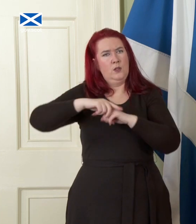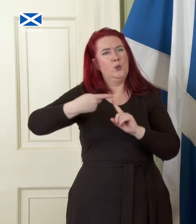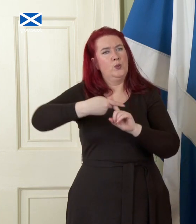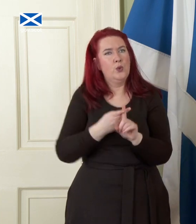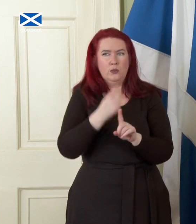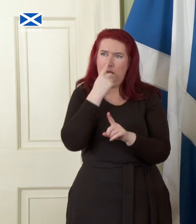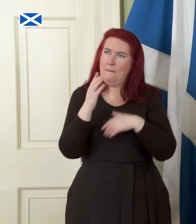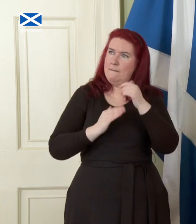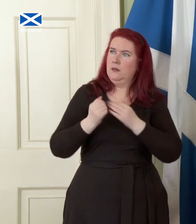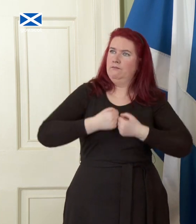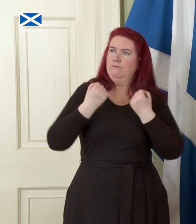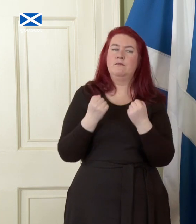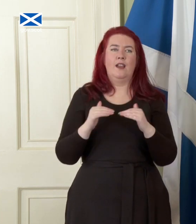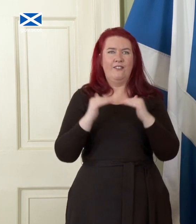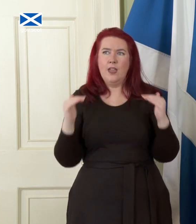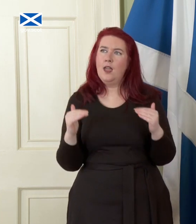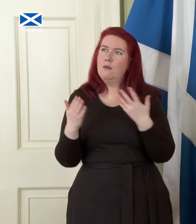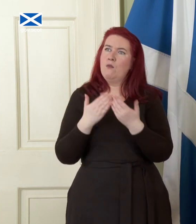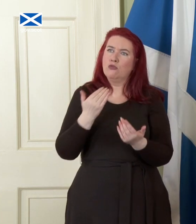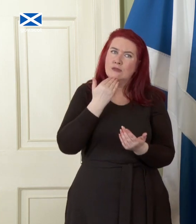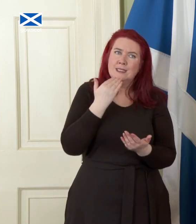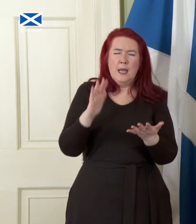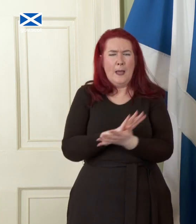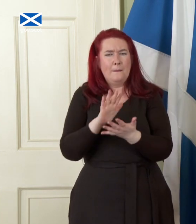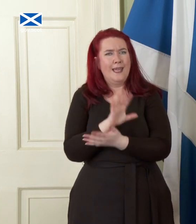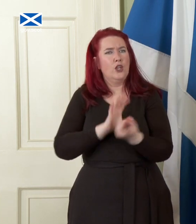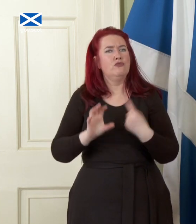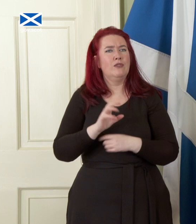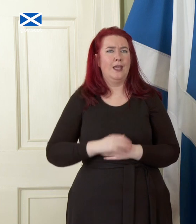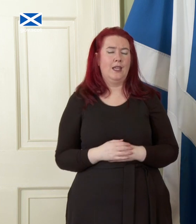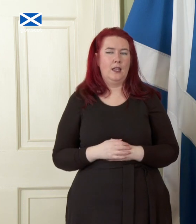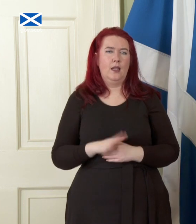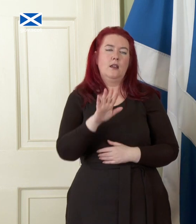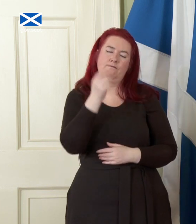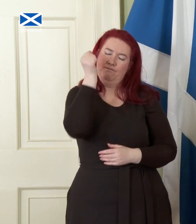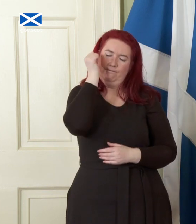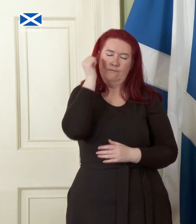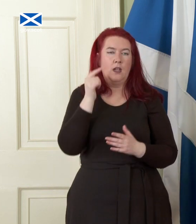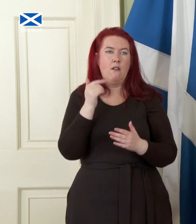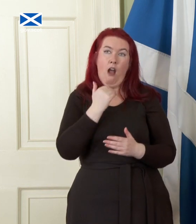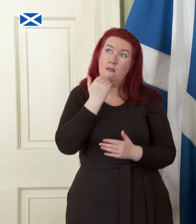greener, happier country. I know however that it's not enough to show that the UK economic